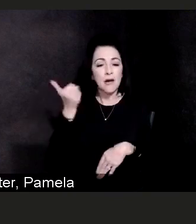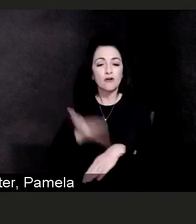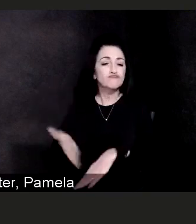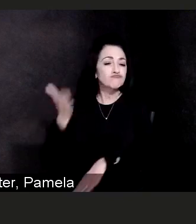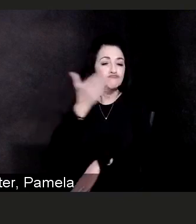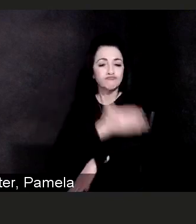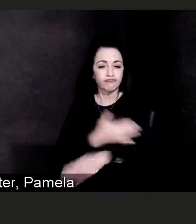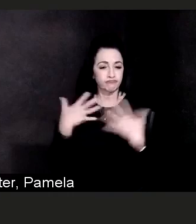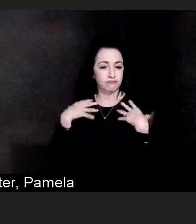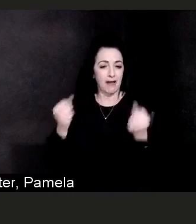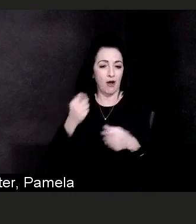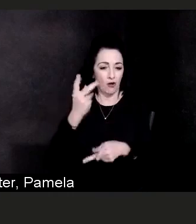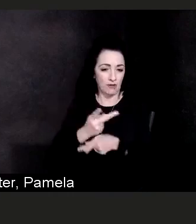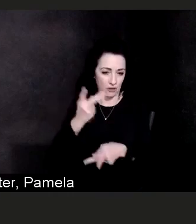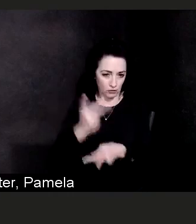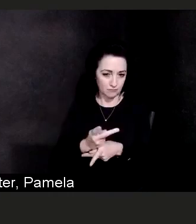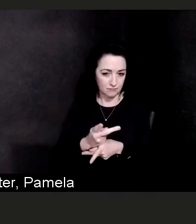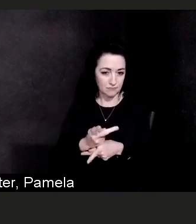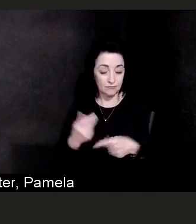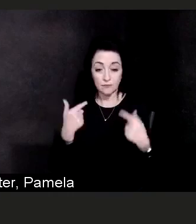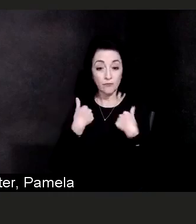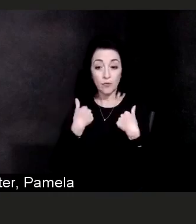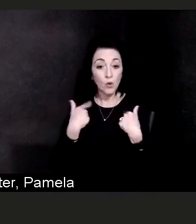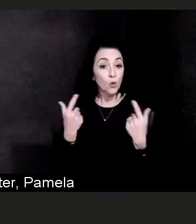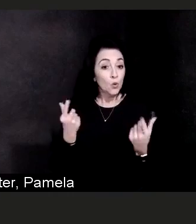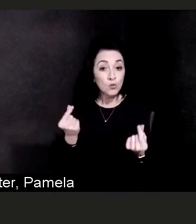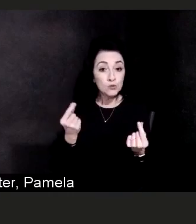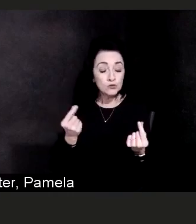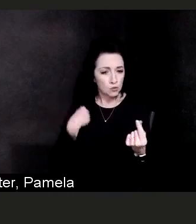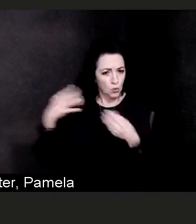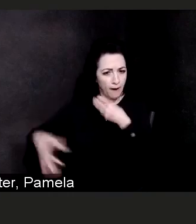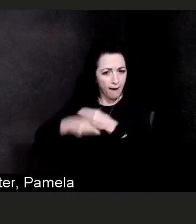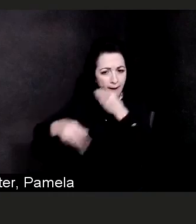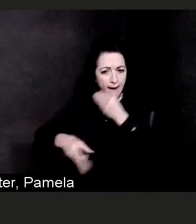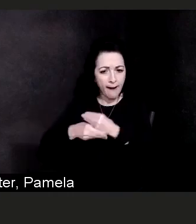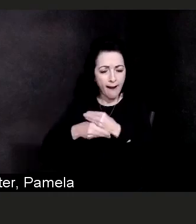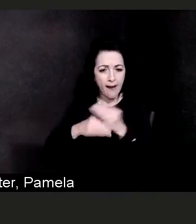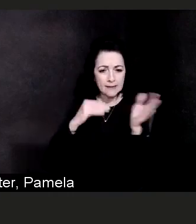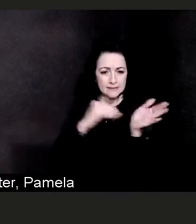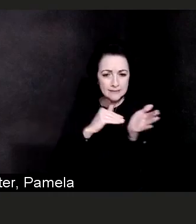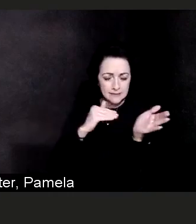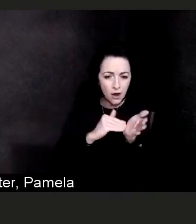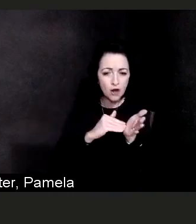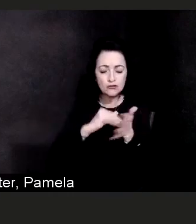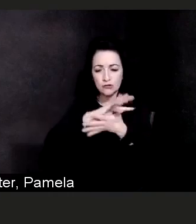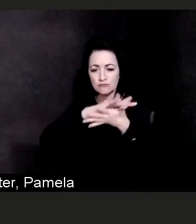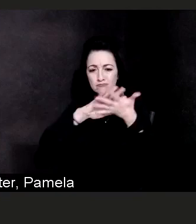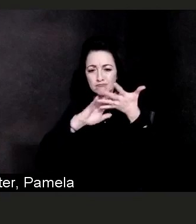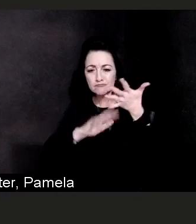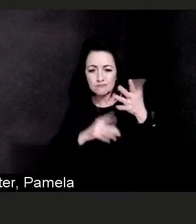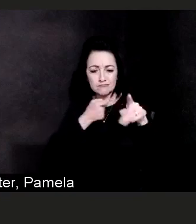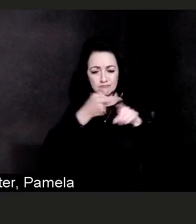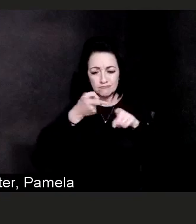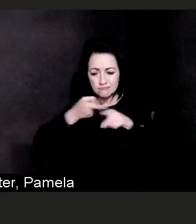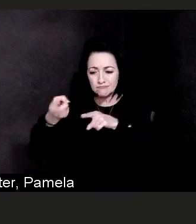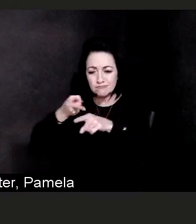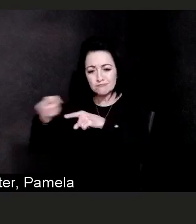We brought in more doctors, we brought in more surgeons, neurosurgeons, urologists, endocrinologist, primary care.